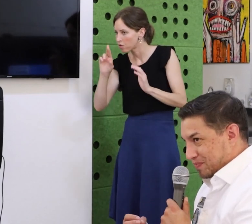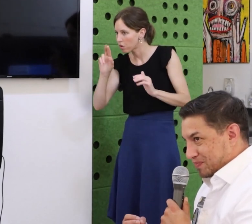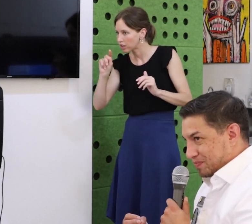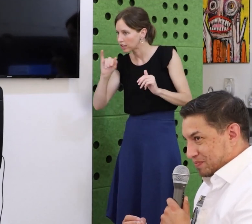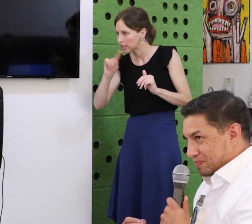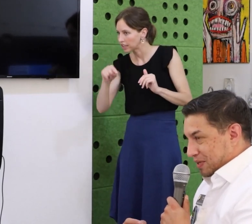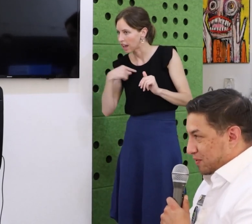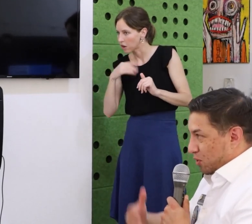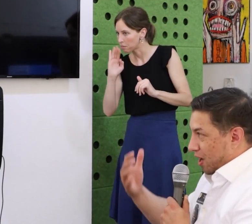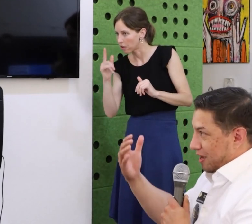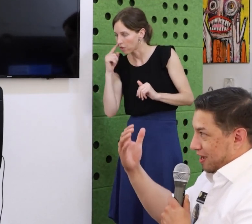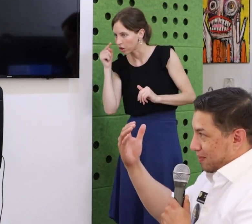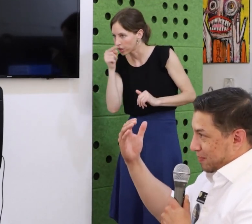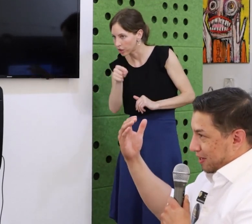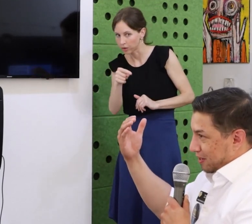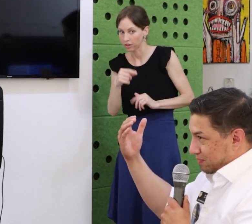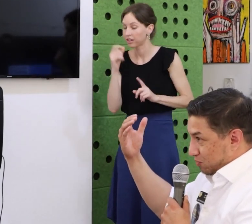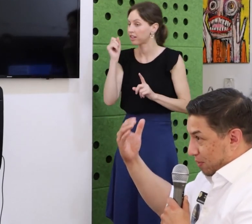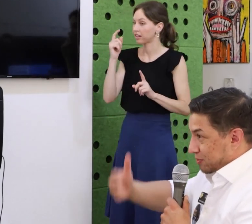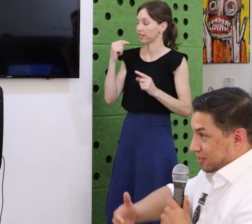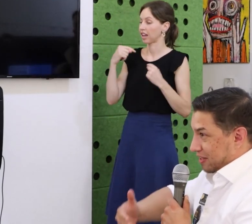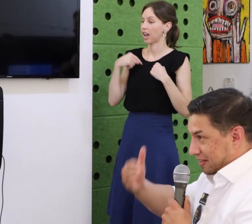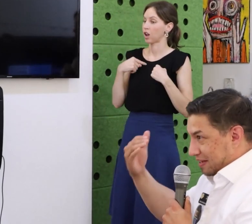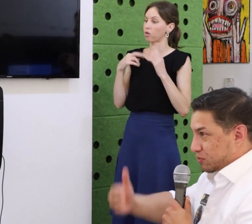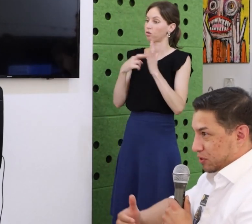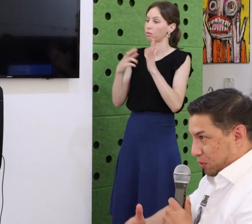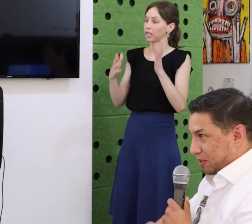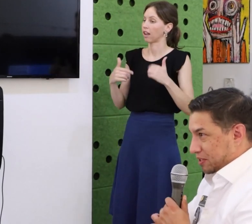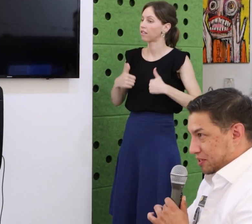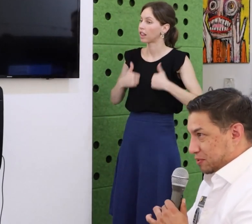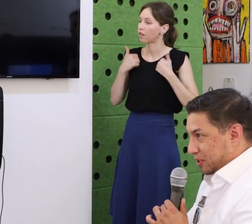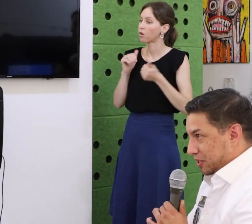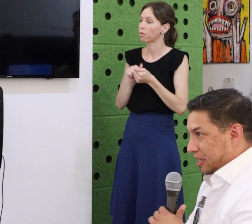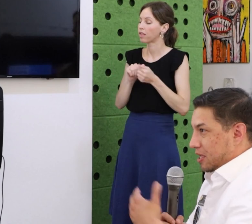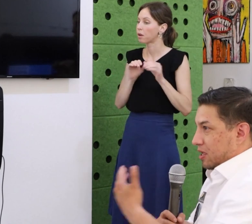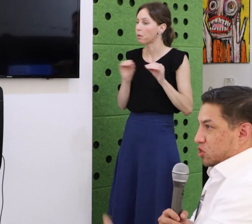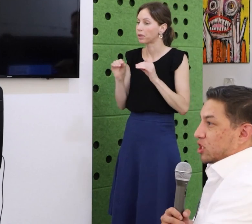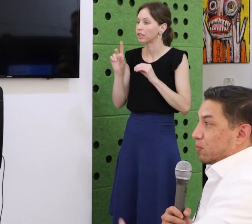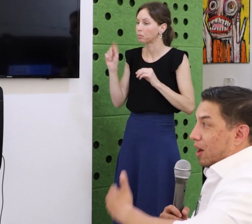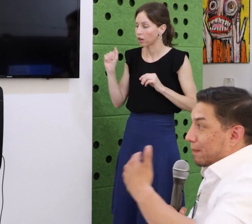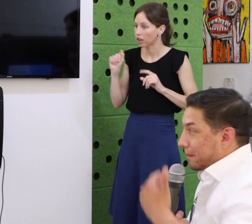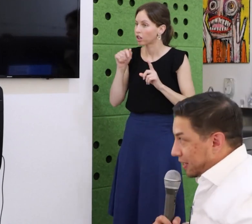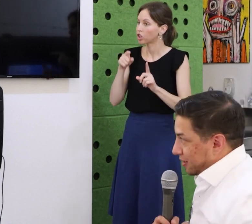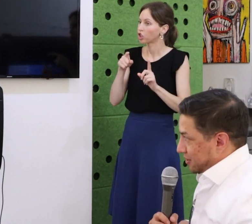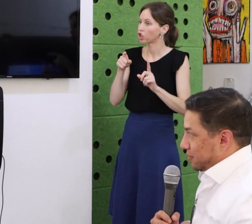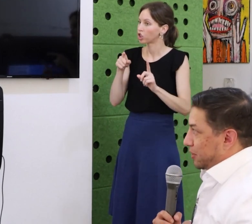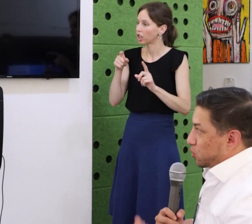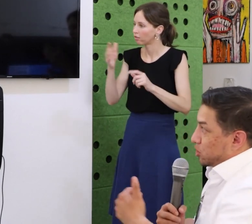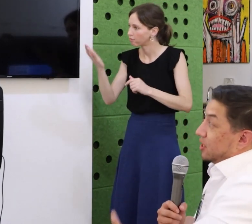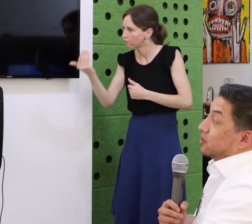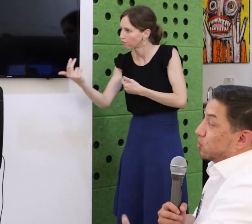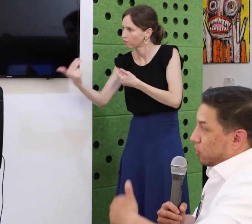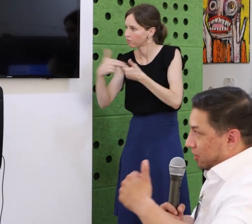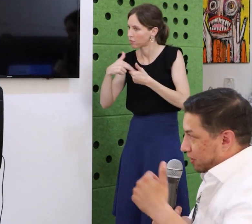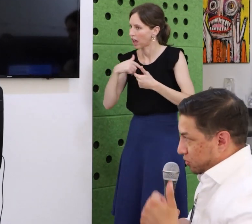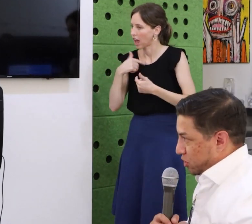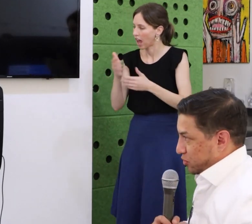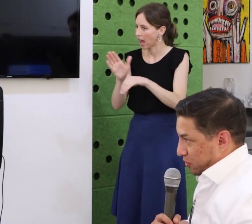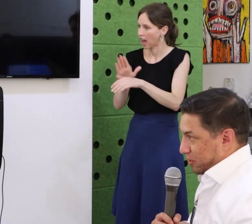this year. It’s because she knows what it’s like to be overlooked. She knows what it’s like to be marginalized.